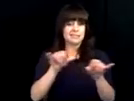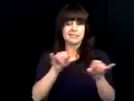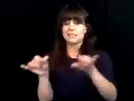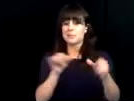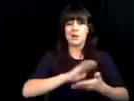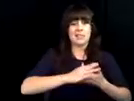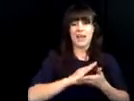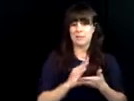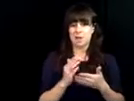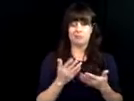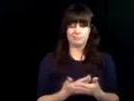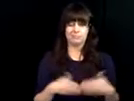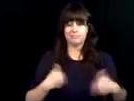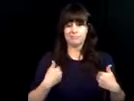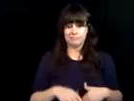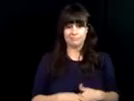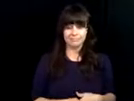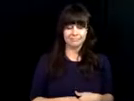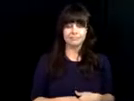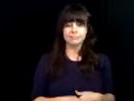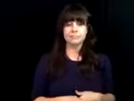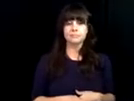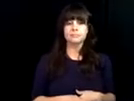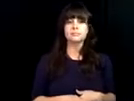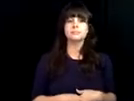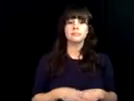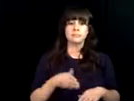reading. Now Braille displays are